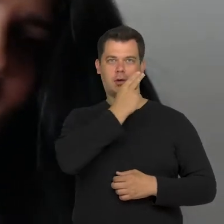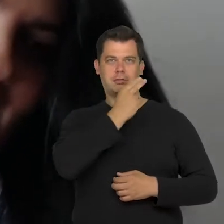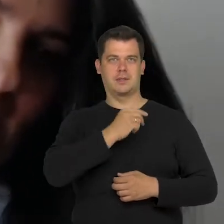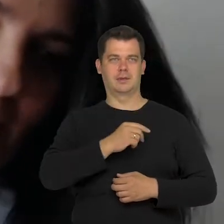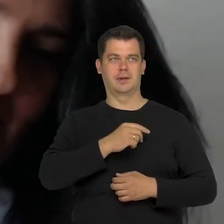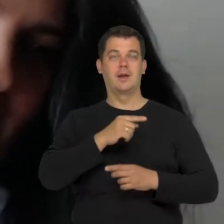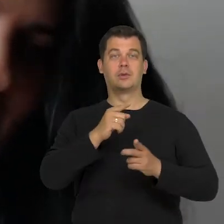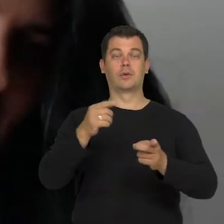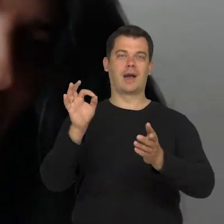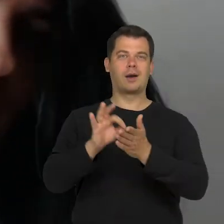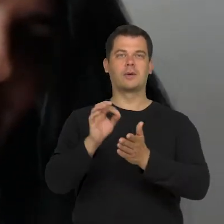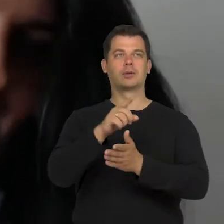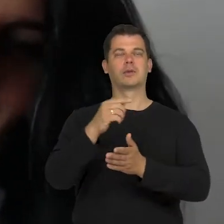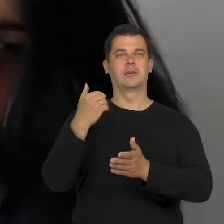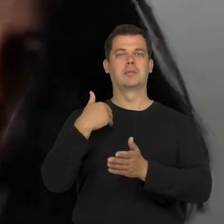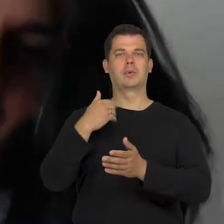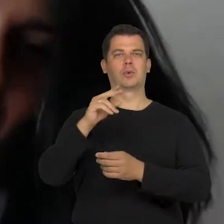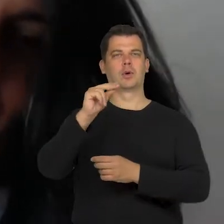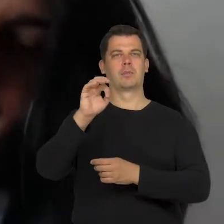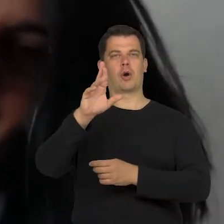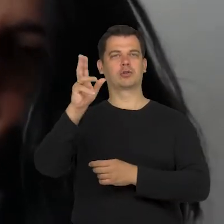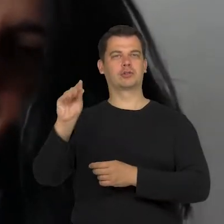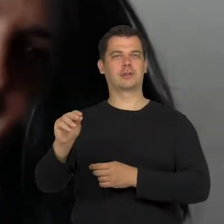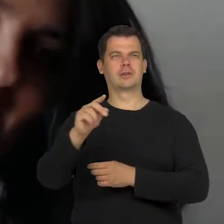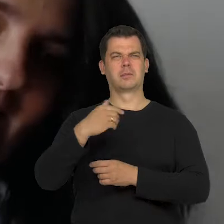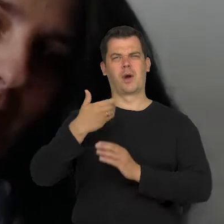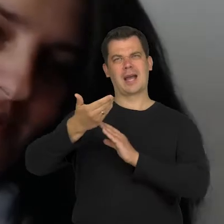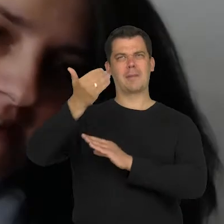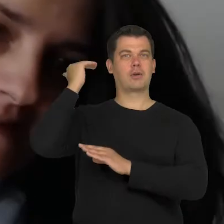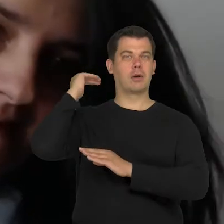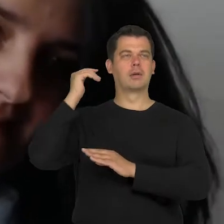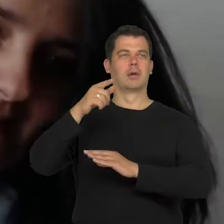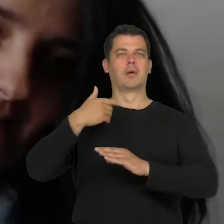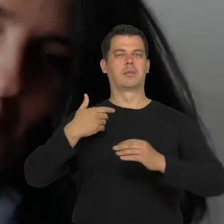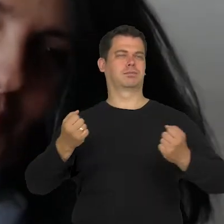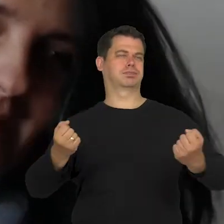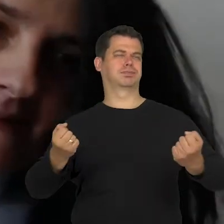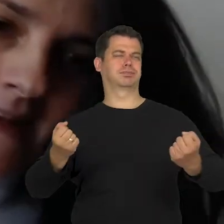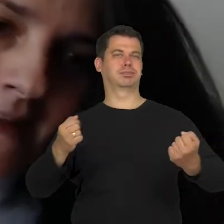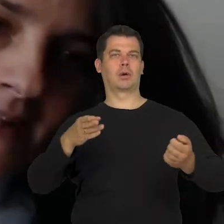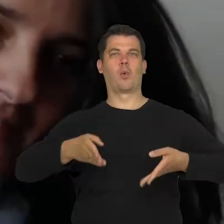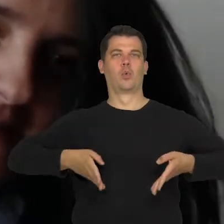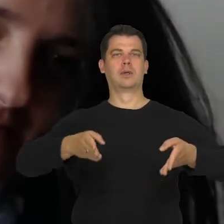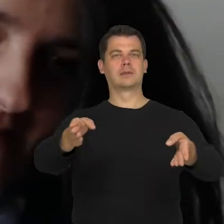where he is speeding down the street in a convertible.